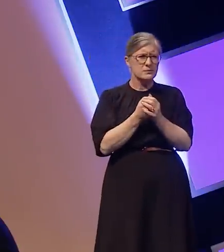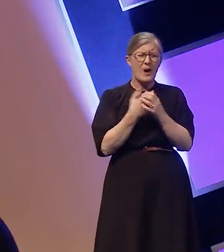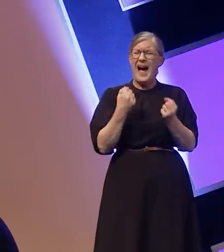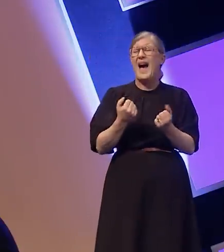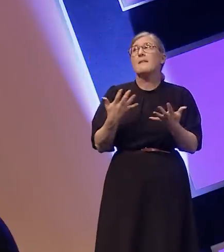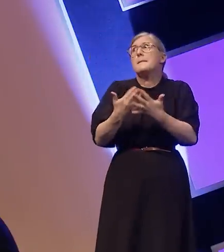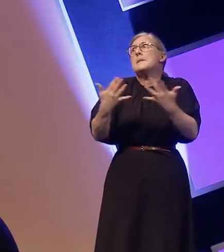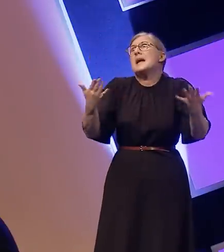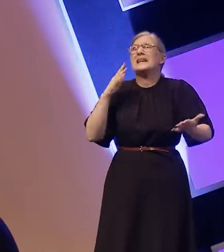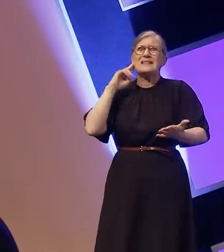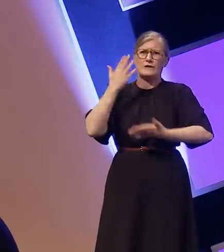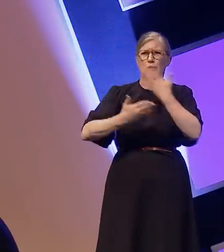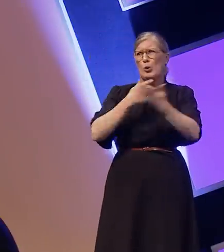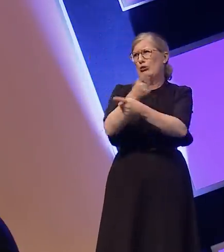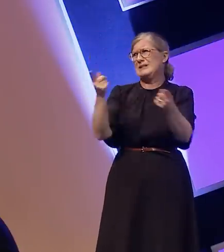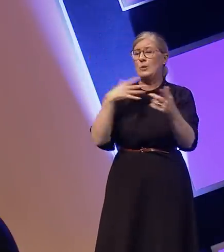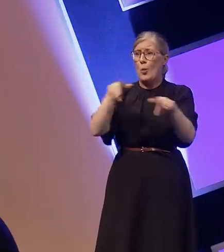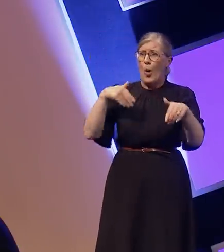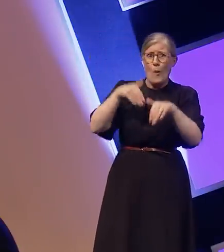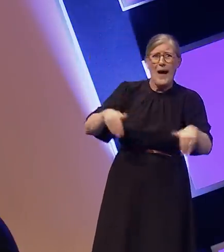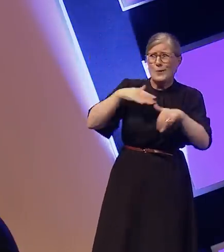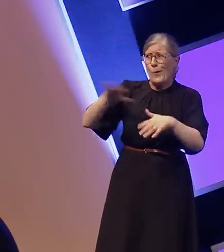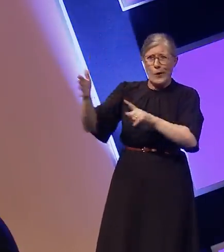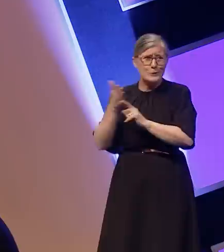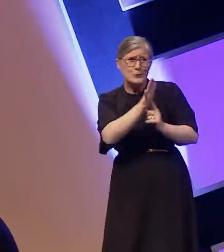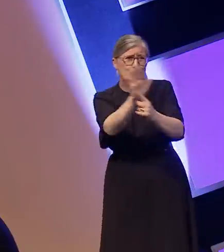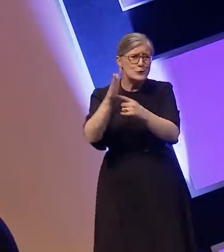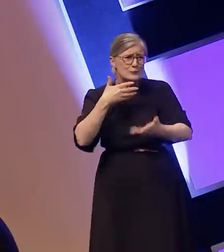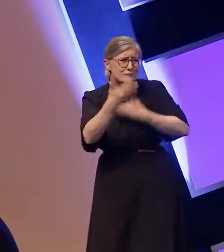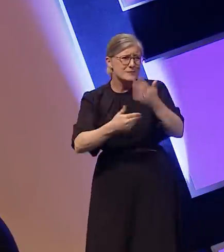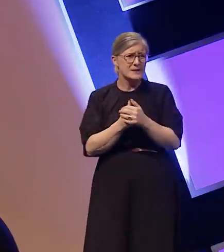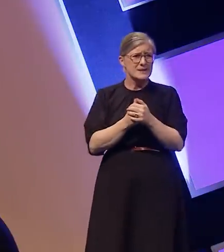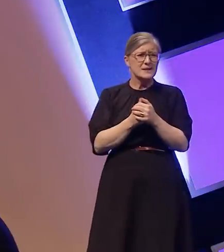Here's the thing. Why are we always portrayed as the solitary deaf person in a drama or soap?